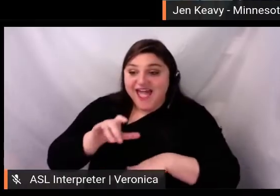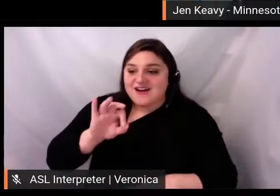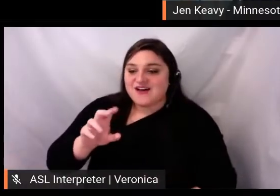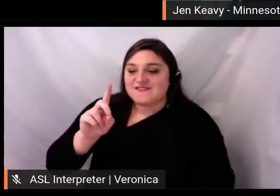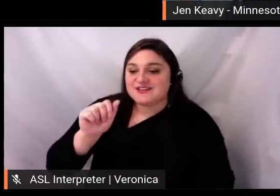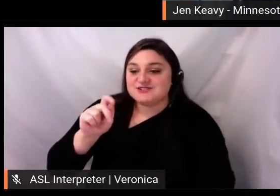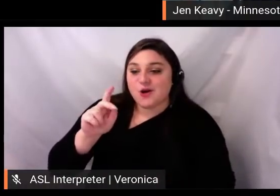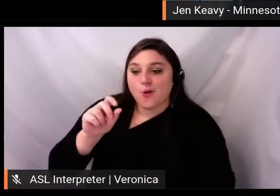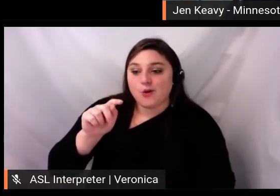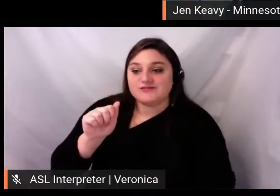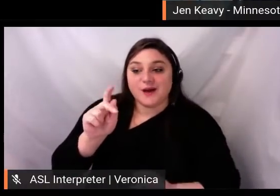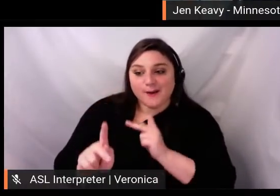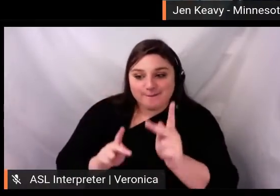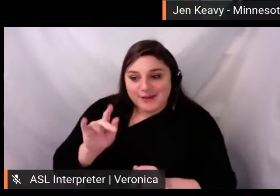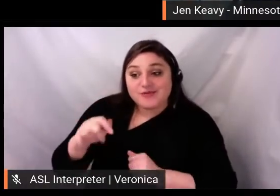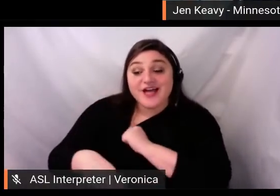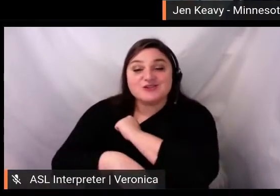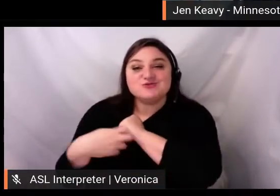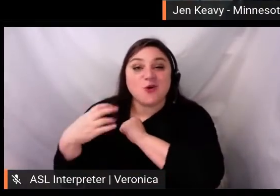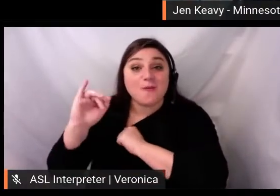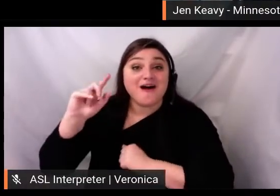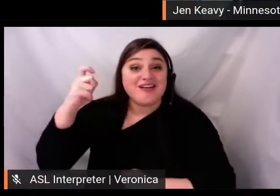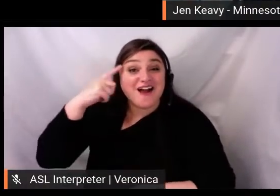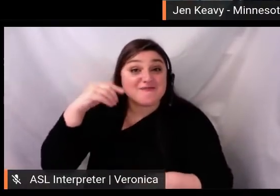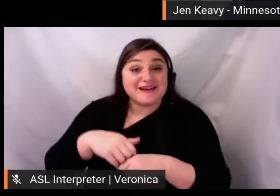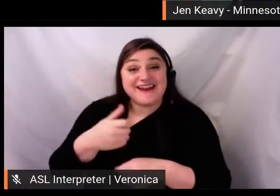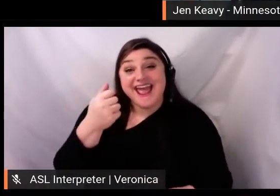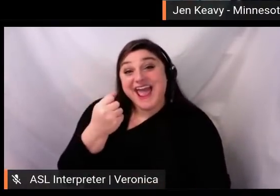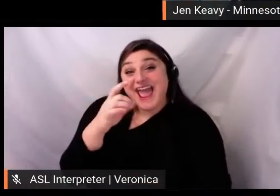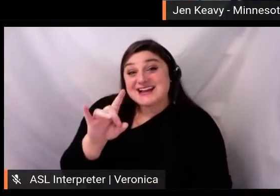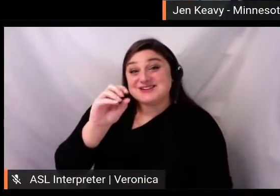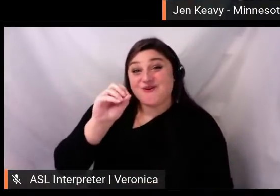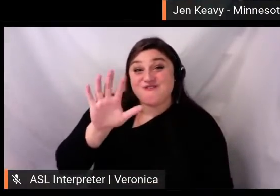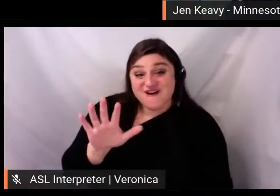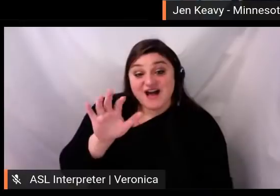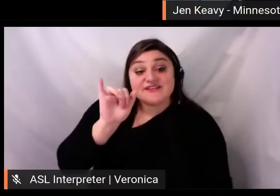government in 1805. In 8 miles from where I sit here in Minneapolis,